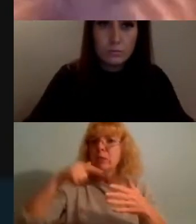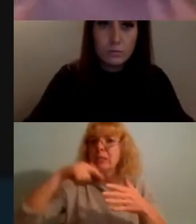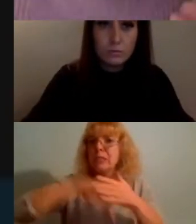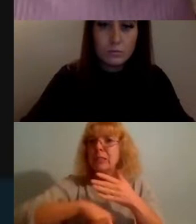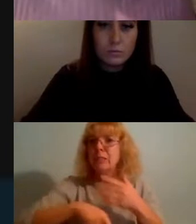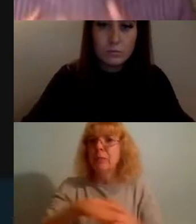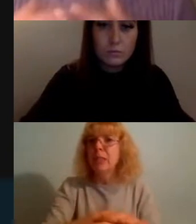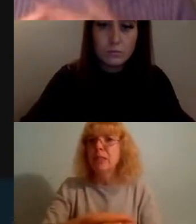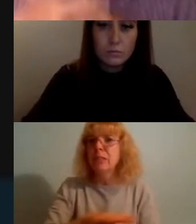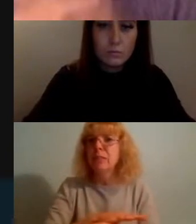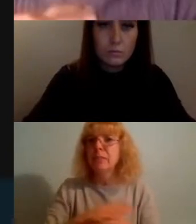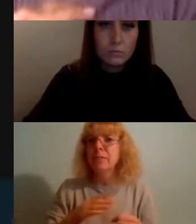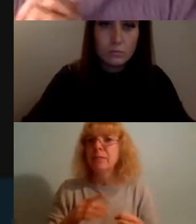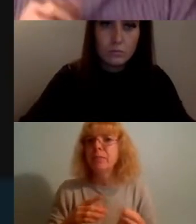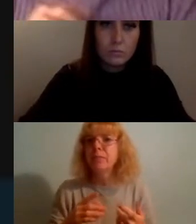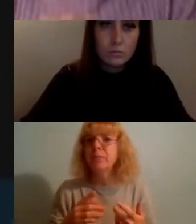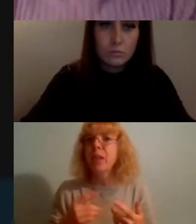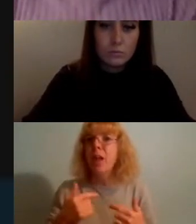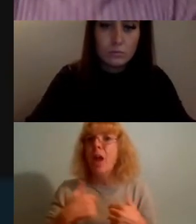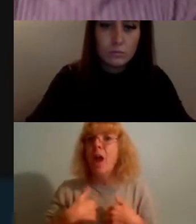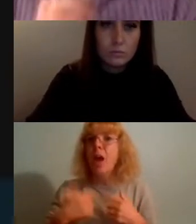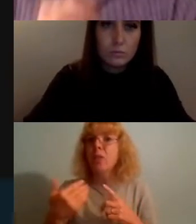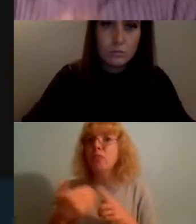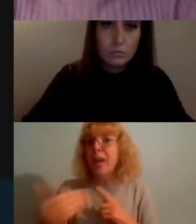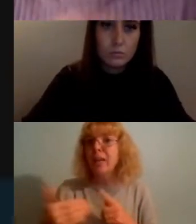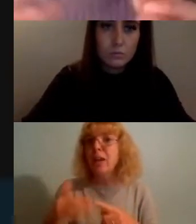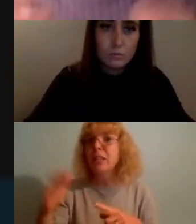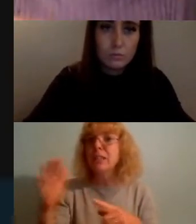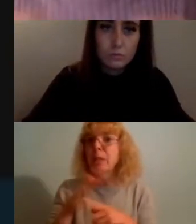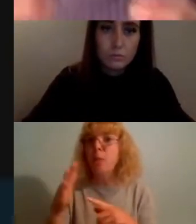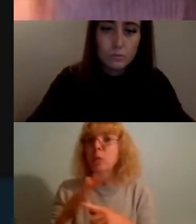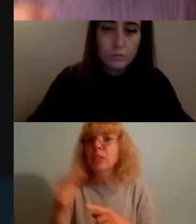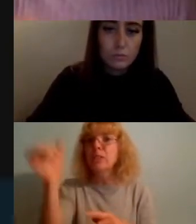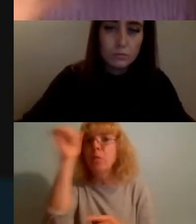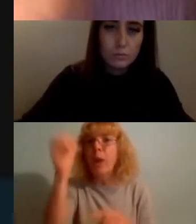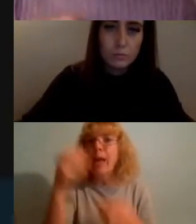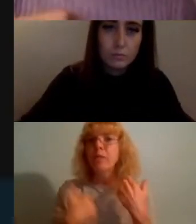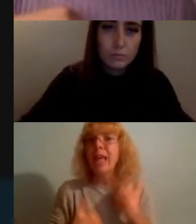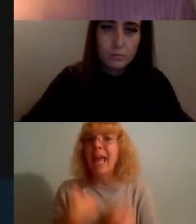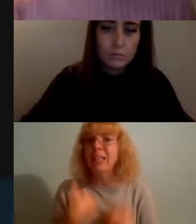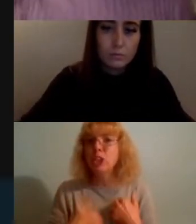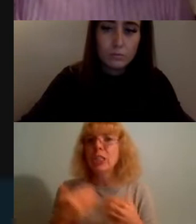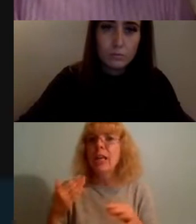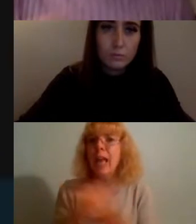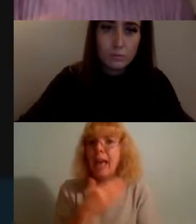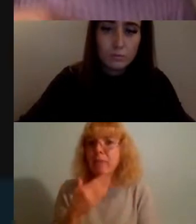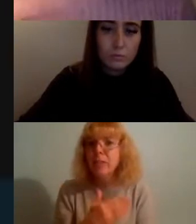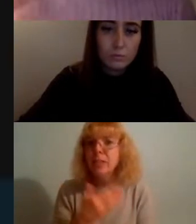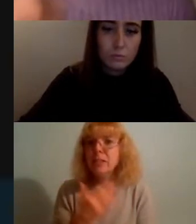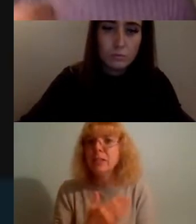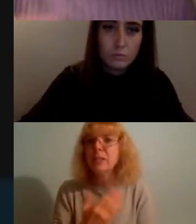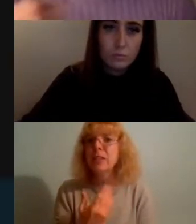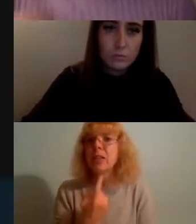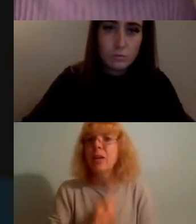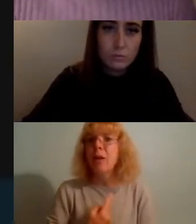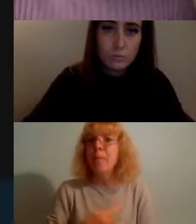so yeah just really recognizing the importance of being aware of that energy and effort as yourself but also as people that are digesting that information